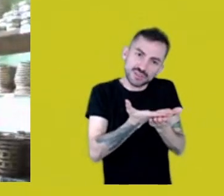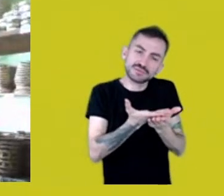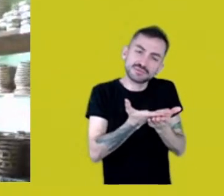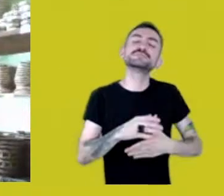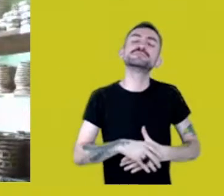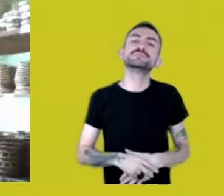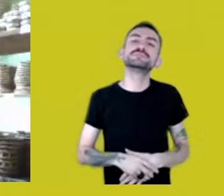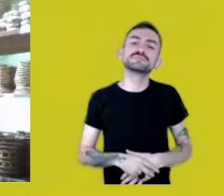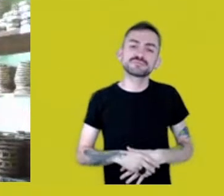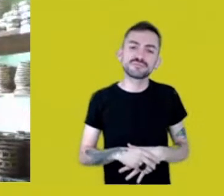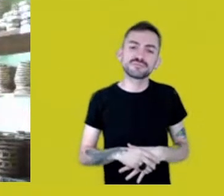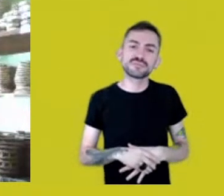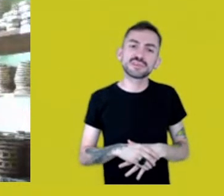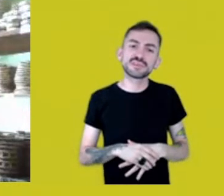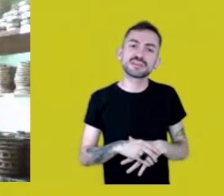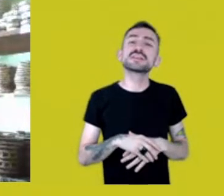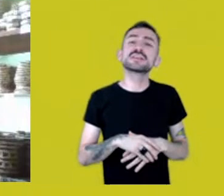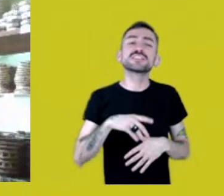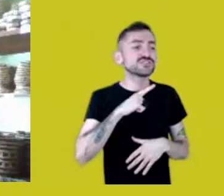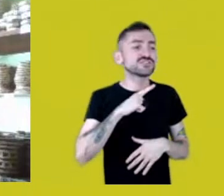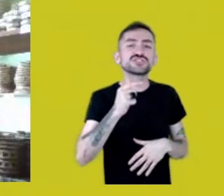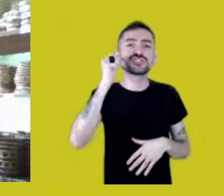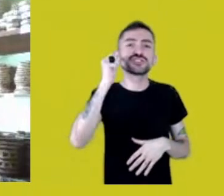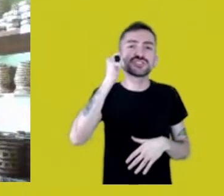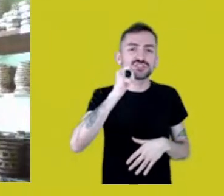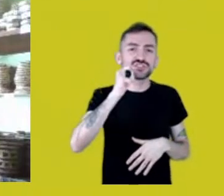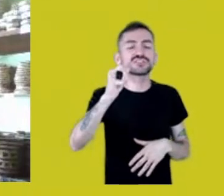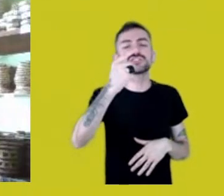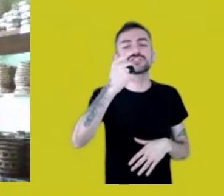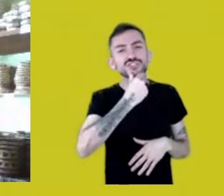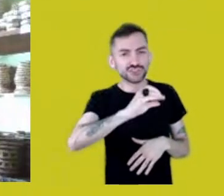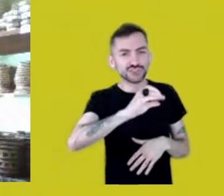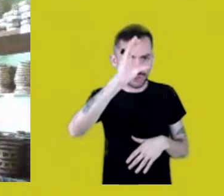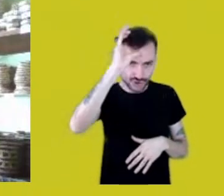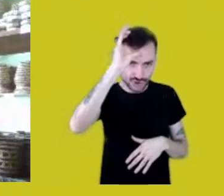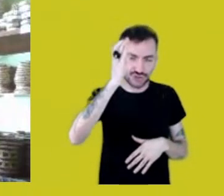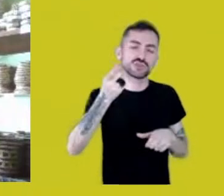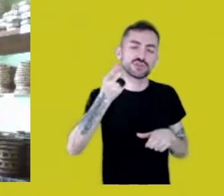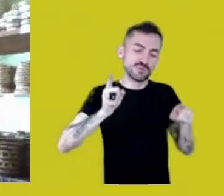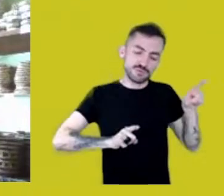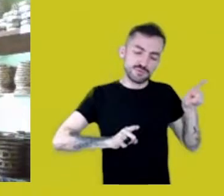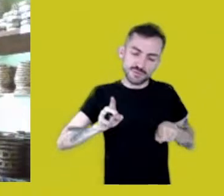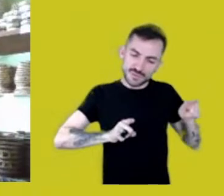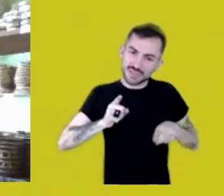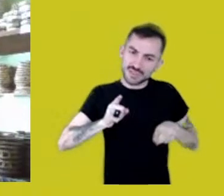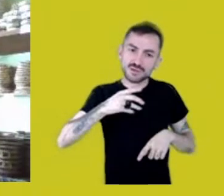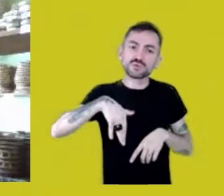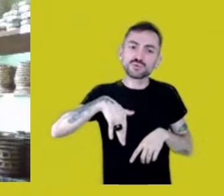and my cousins, to make this Mura affirmation at school,